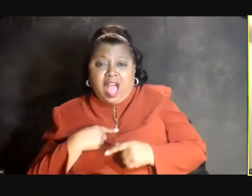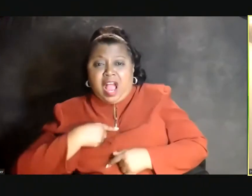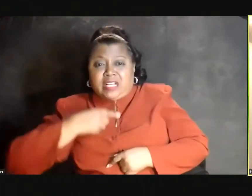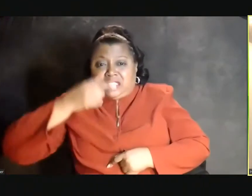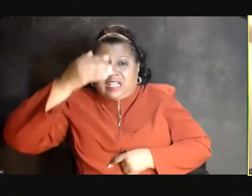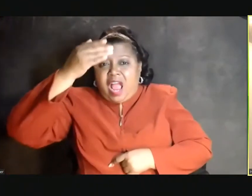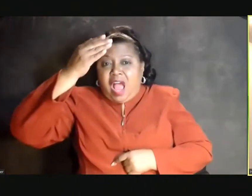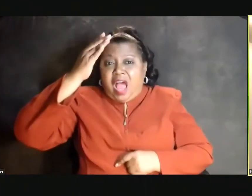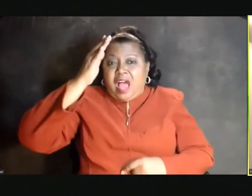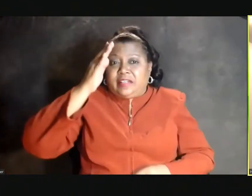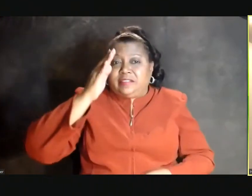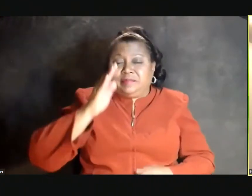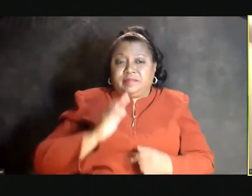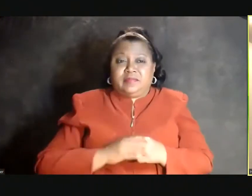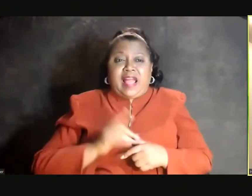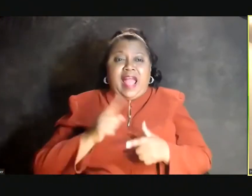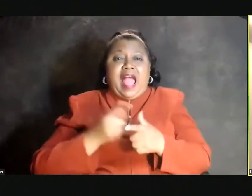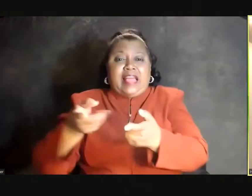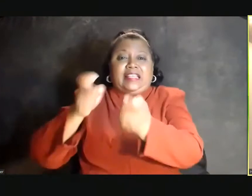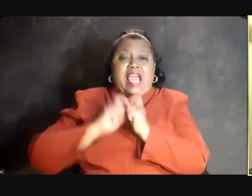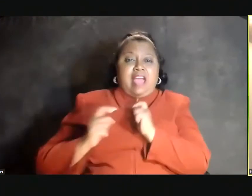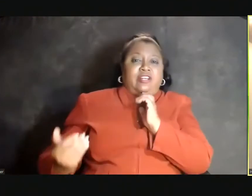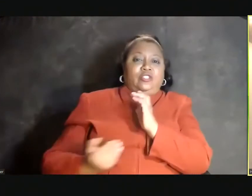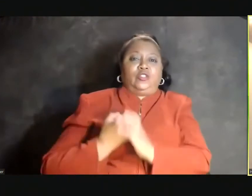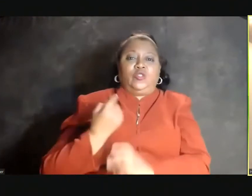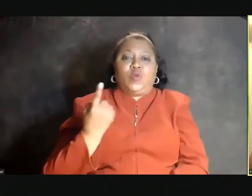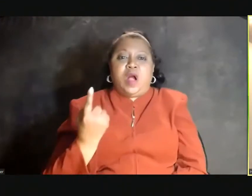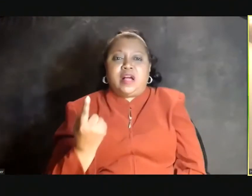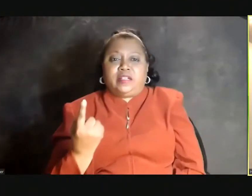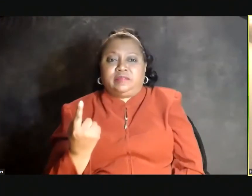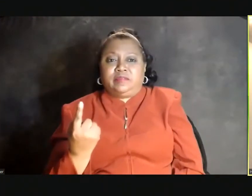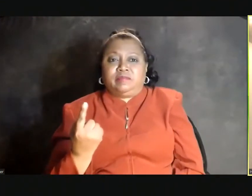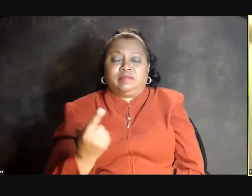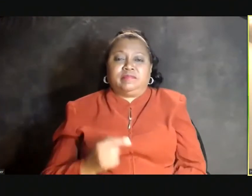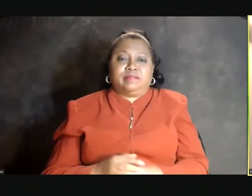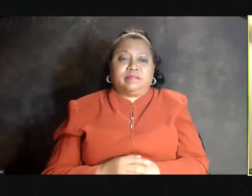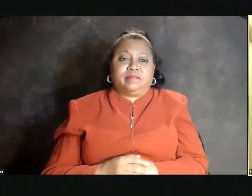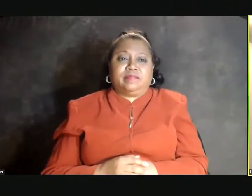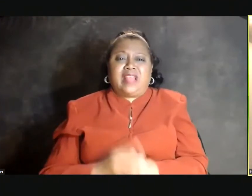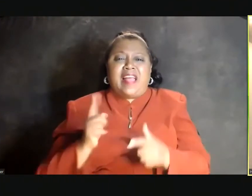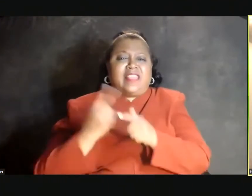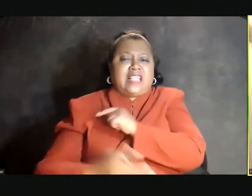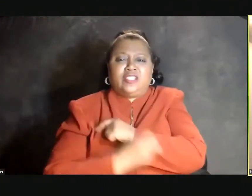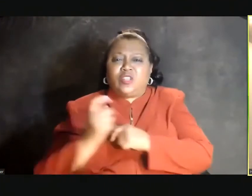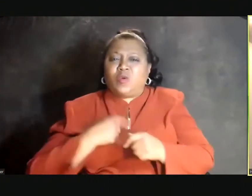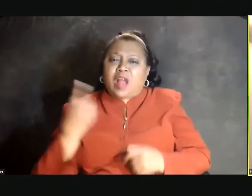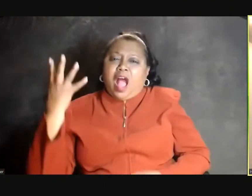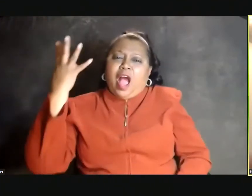(SINGING) I can't cry no more. (SINGING) And gave us new ones. (SINGING) I can't cry no more. (SINGING) Then they stole our beauty--